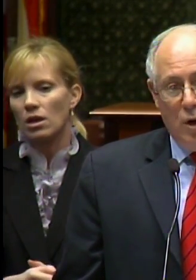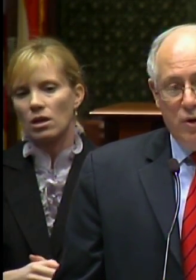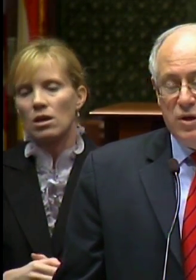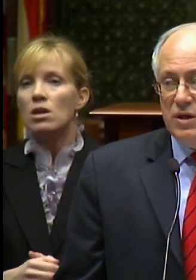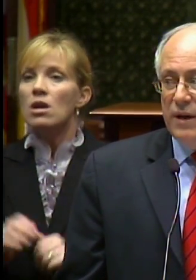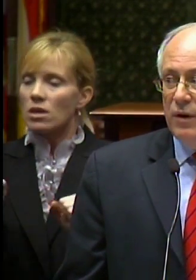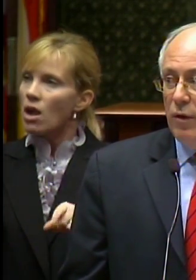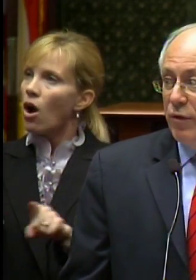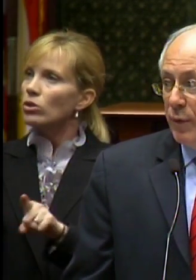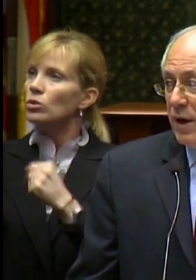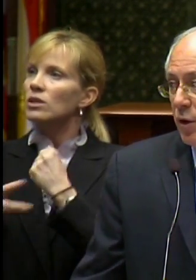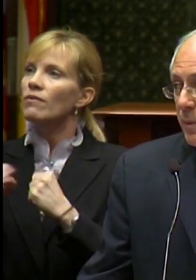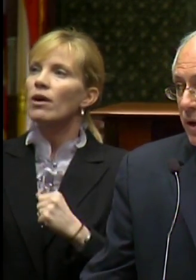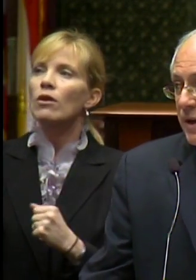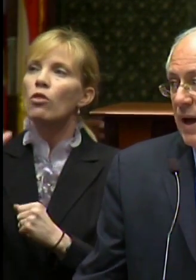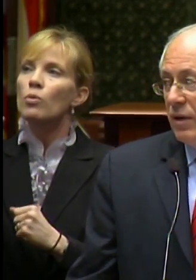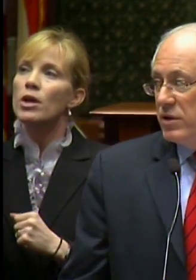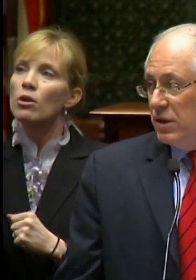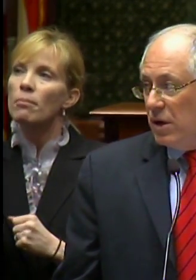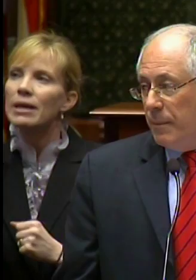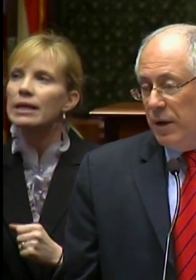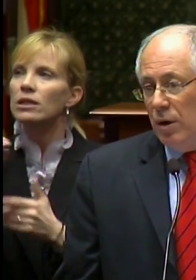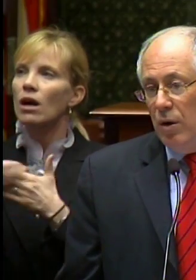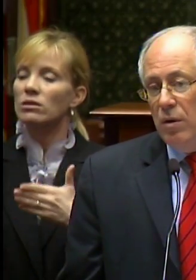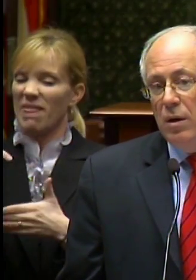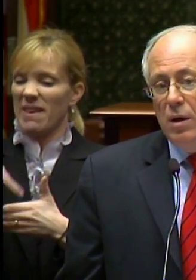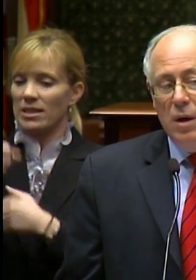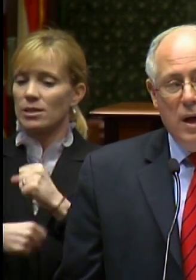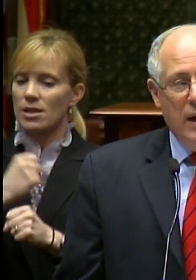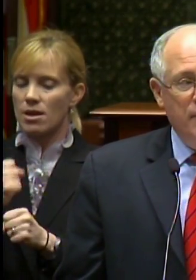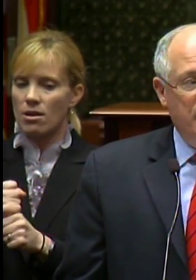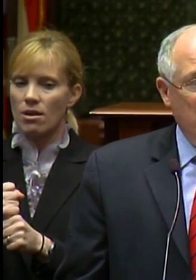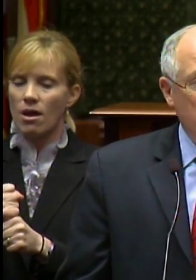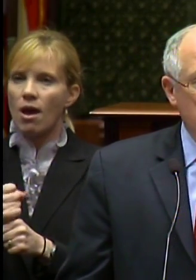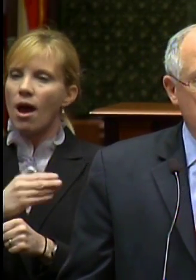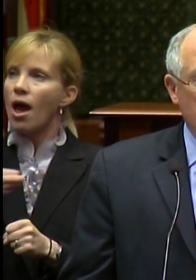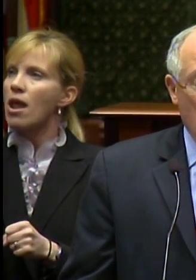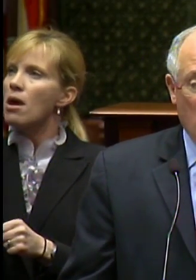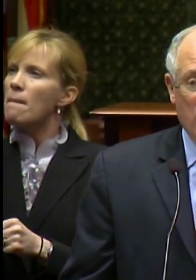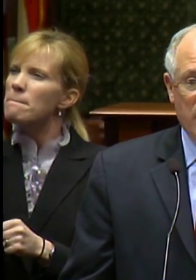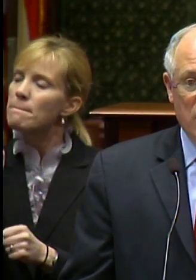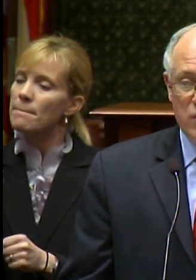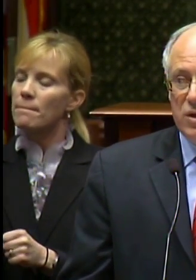We can also save another $300 million in the coming year -- and billions more in the years